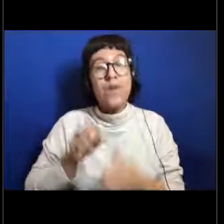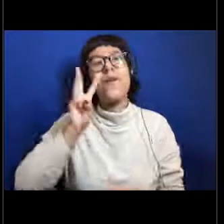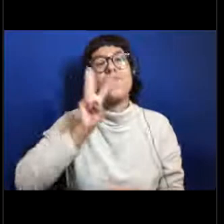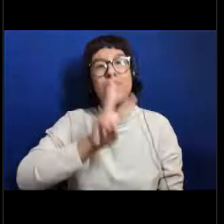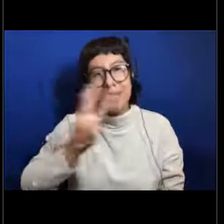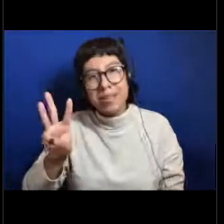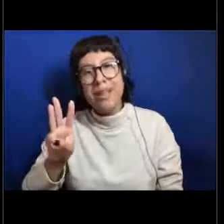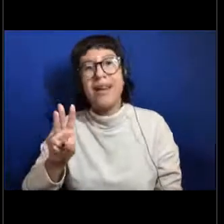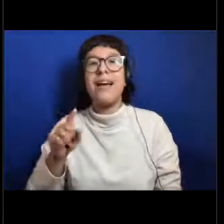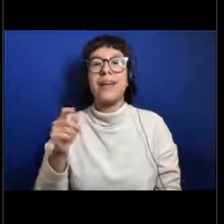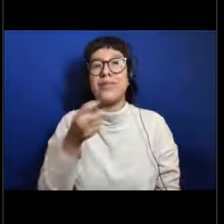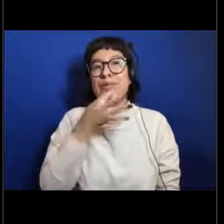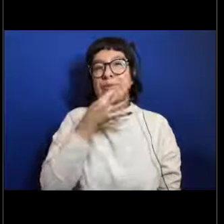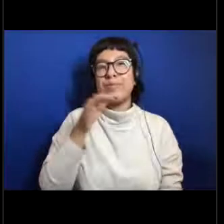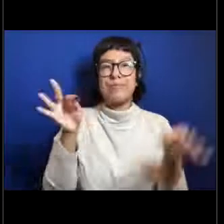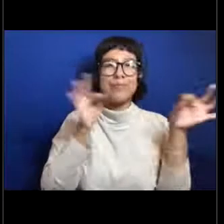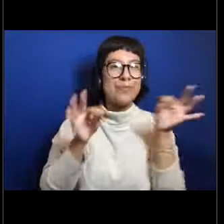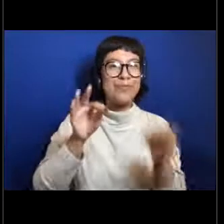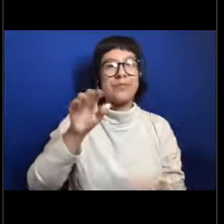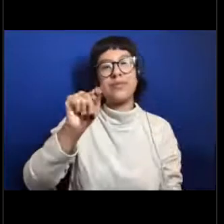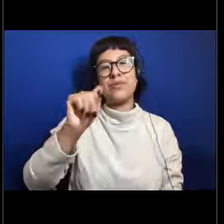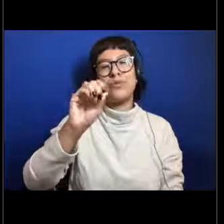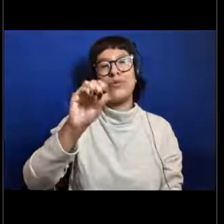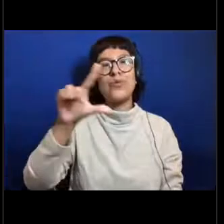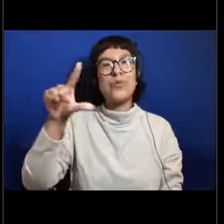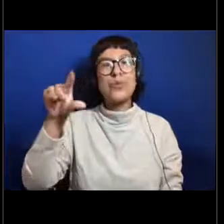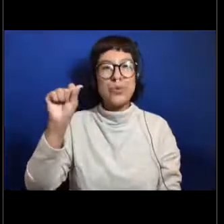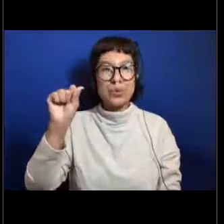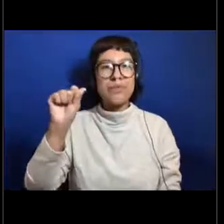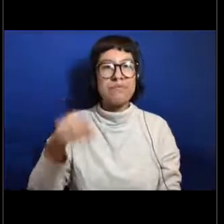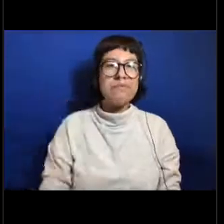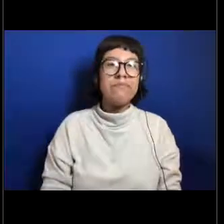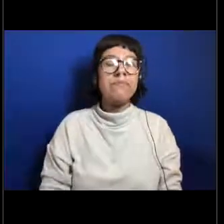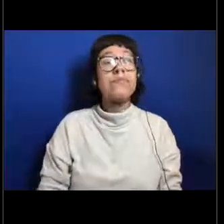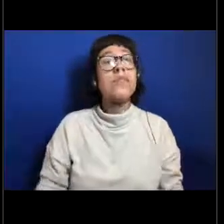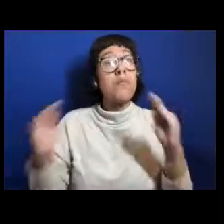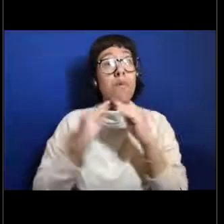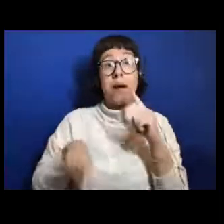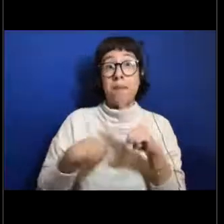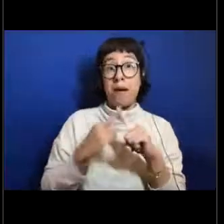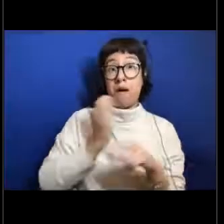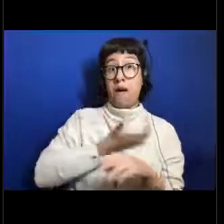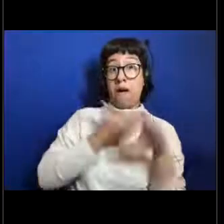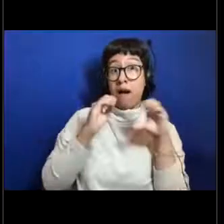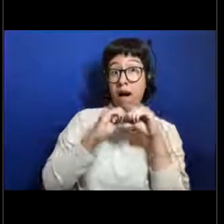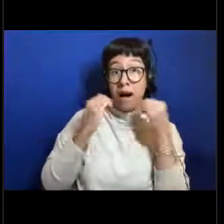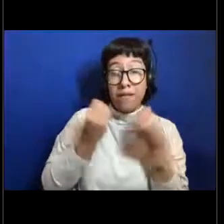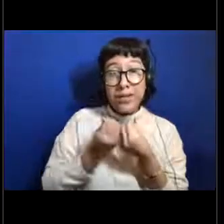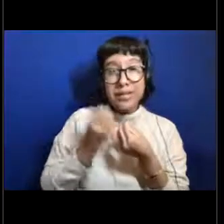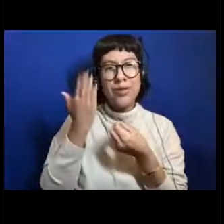that you're going to see in just a minute. And to learn a little bit more about what our office does and why it's important to explore the ocean,